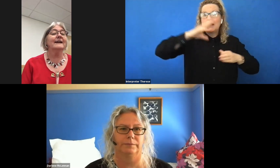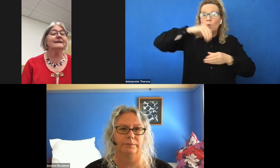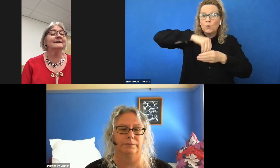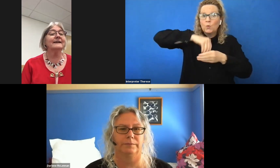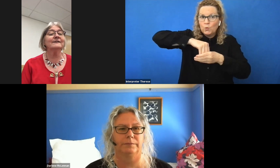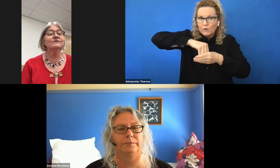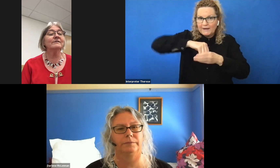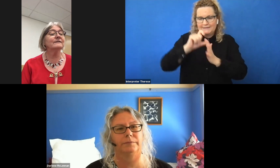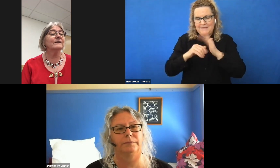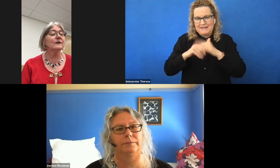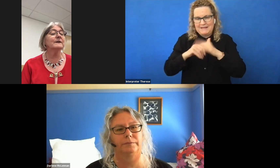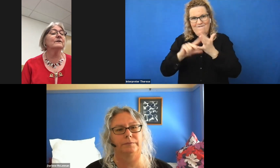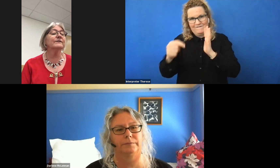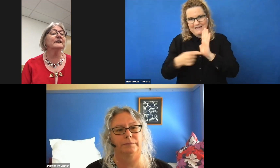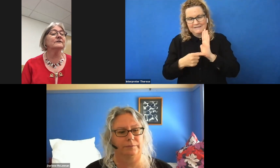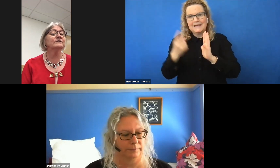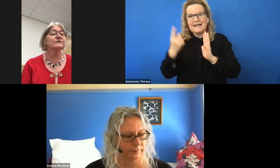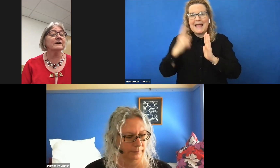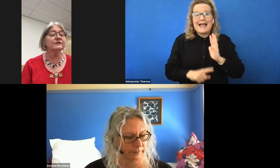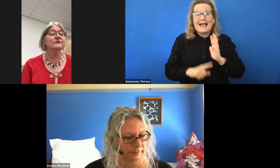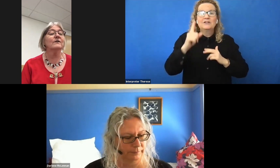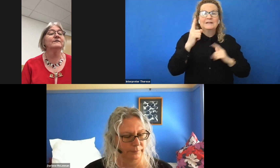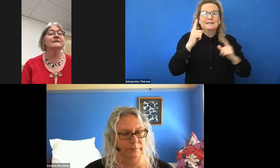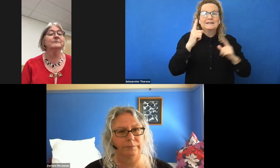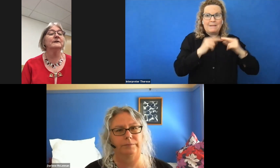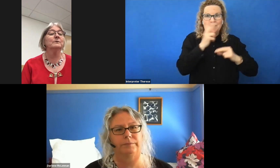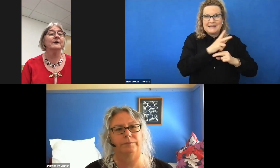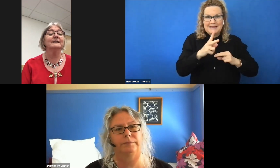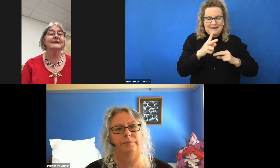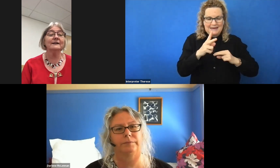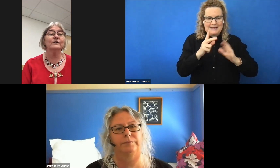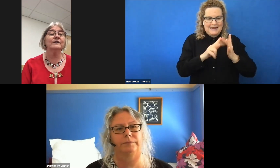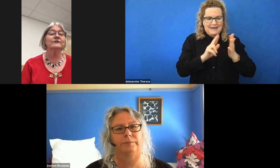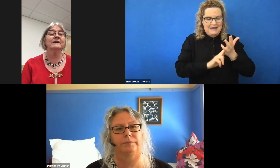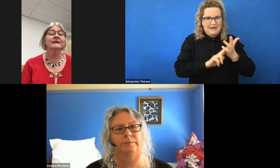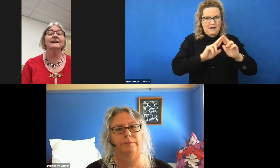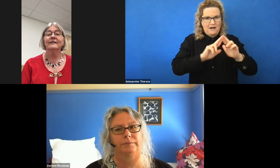undertaking the redevelopment of the introduction of disability awareness e-learning training